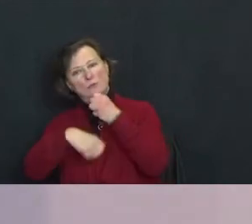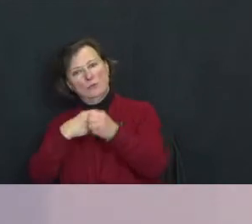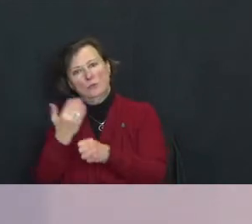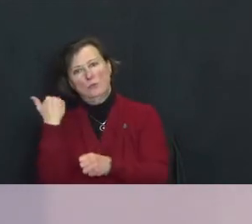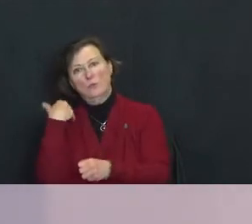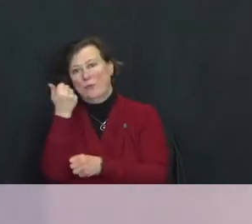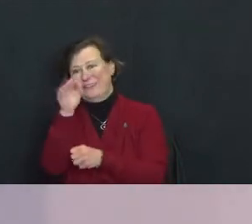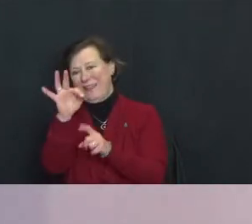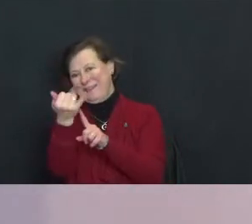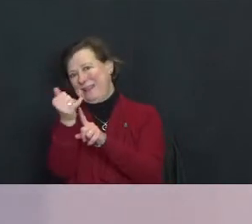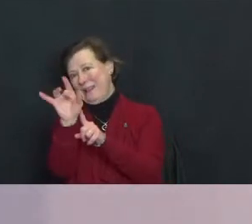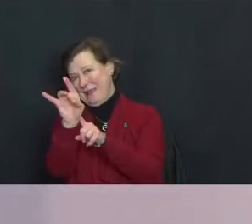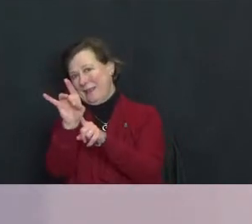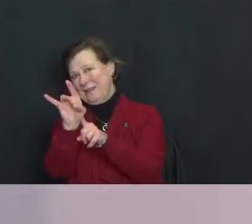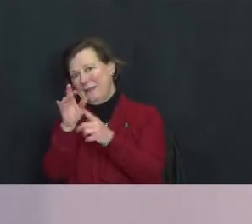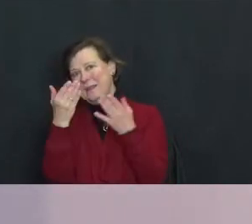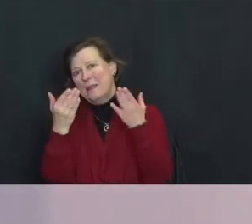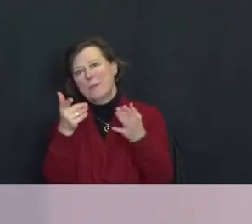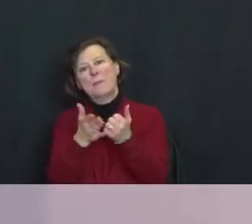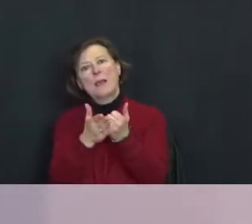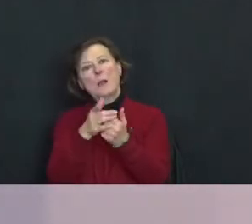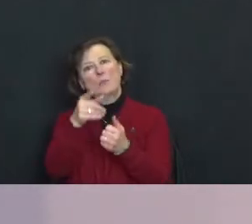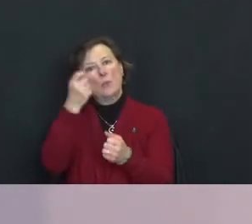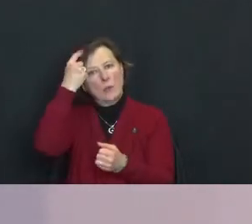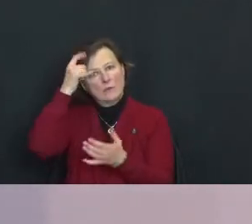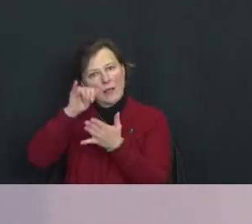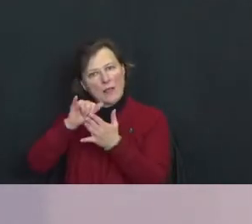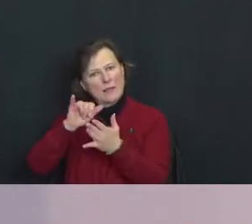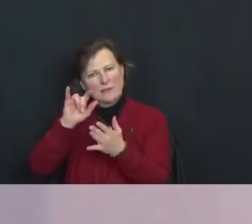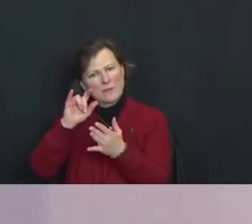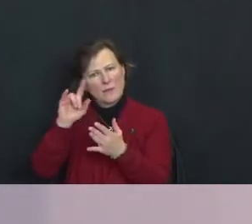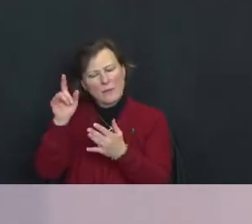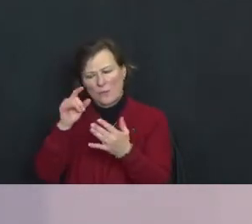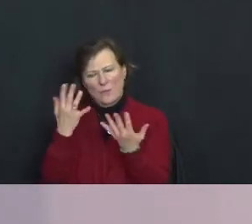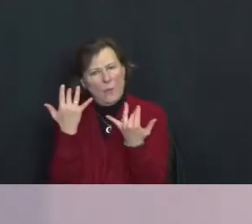It might be helpful for you to understand the context in which it was written.